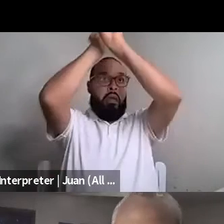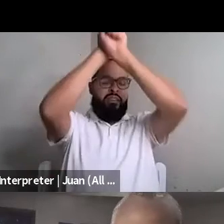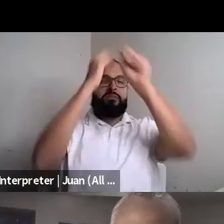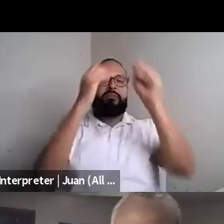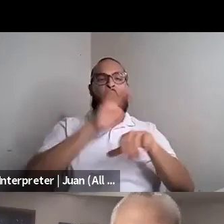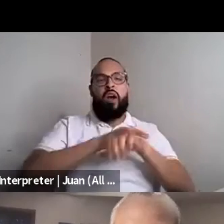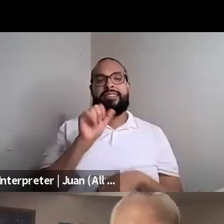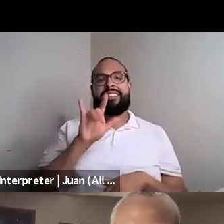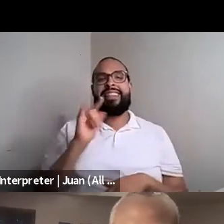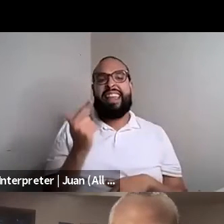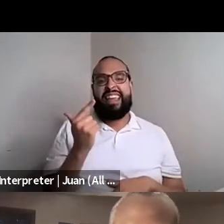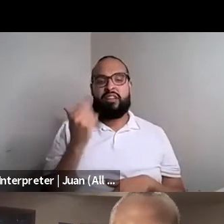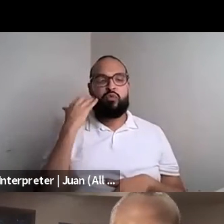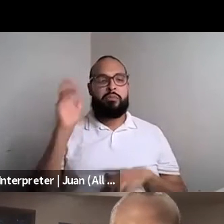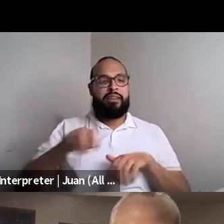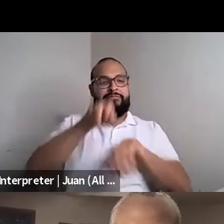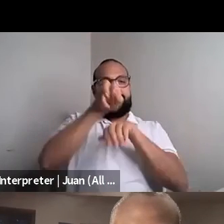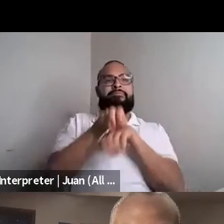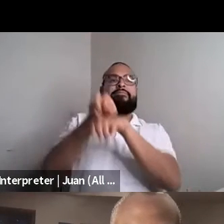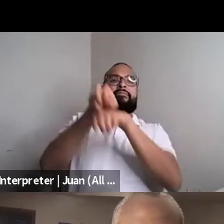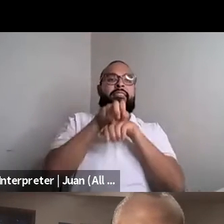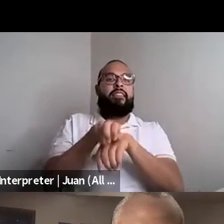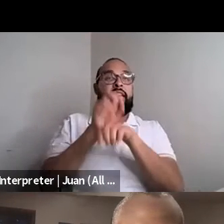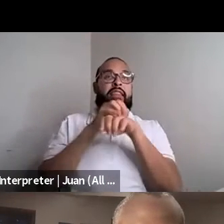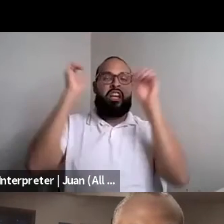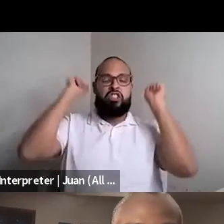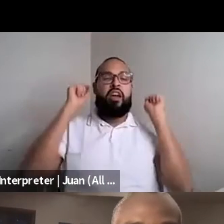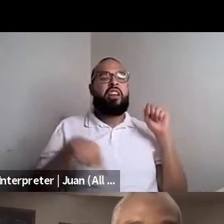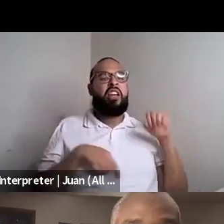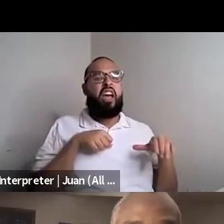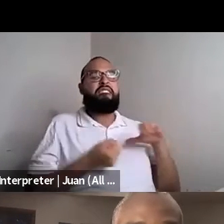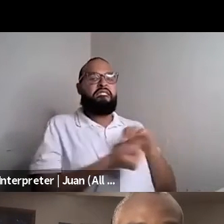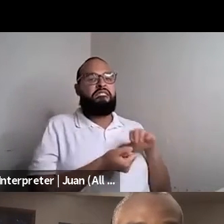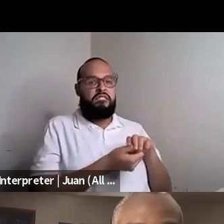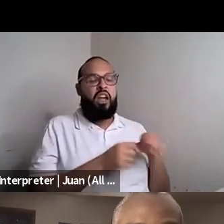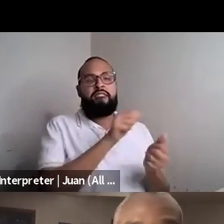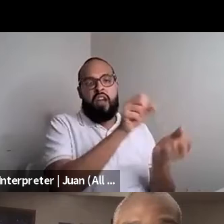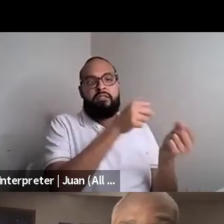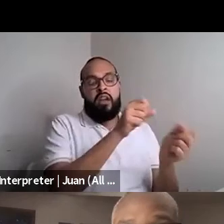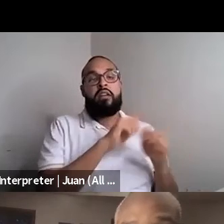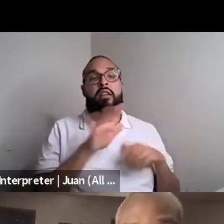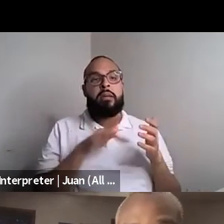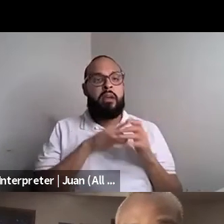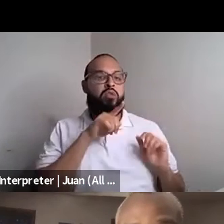Brontez Purnell: Right. And so he's like tied me to the swing. He's like, fucking me or whatever. And in the middle of it. He's just like your daddy's perfect little boy.